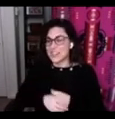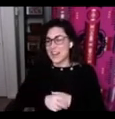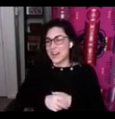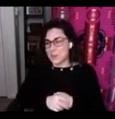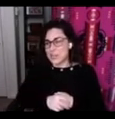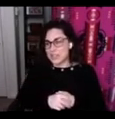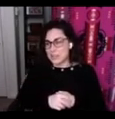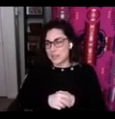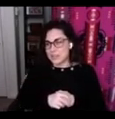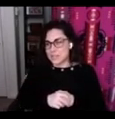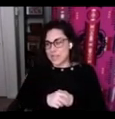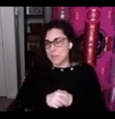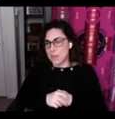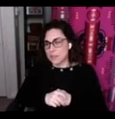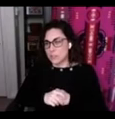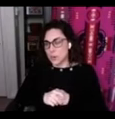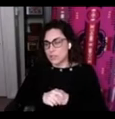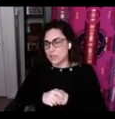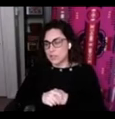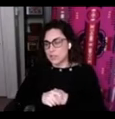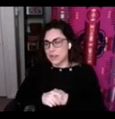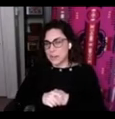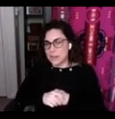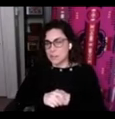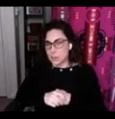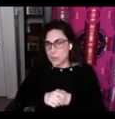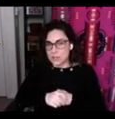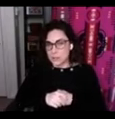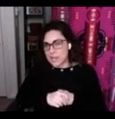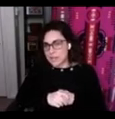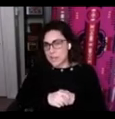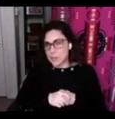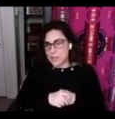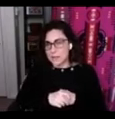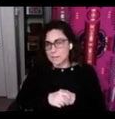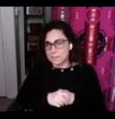are pushing themselves and getting better support in the roles that they're playing in the community